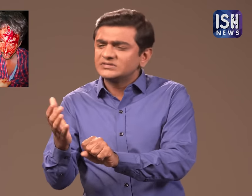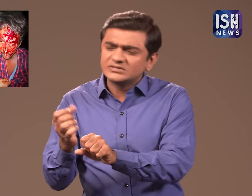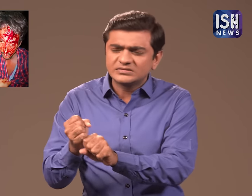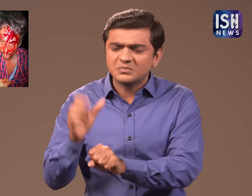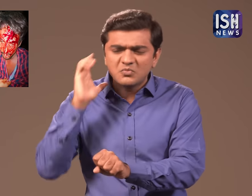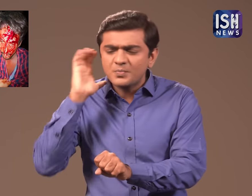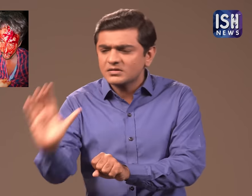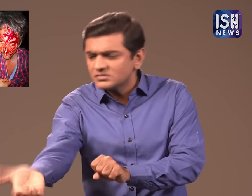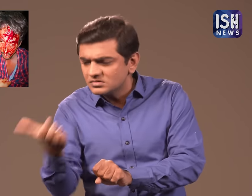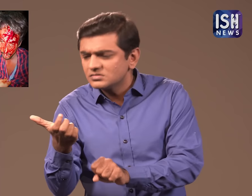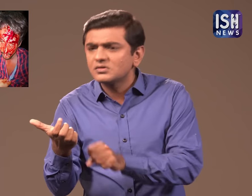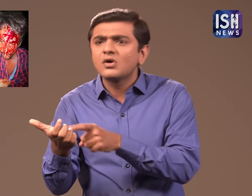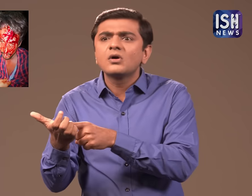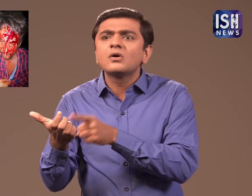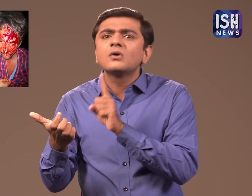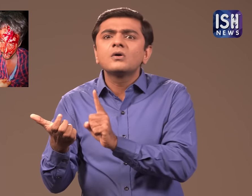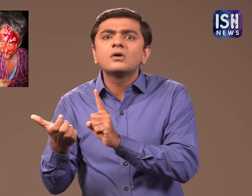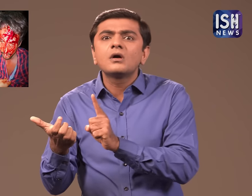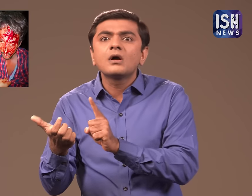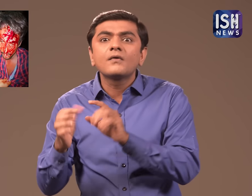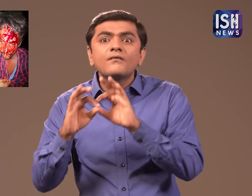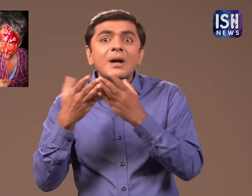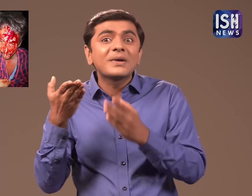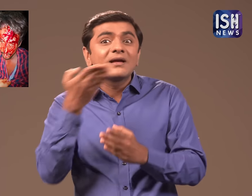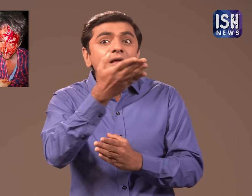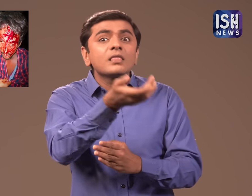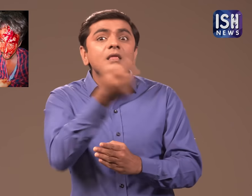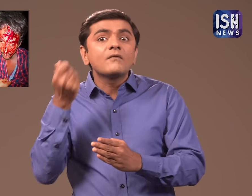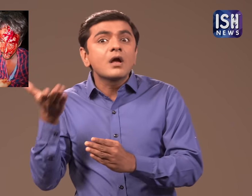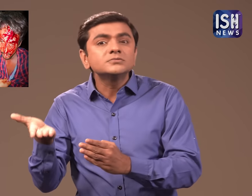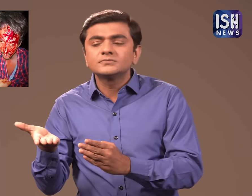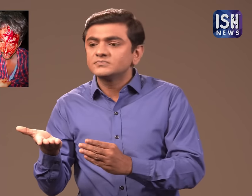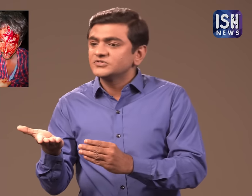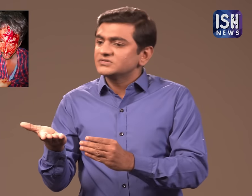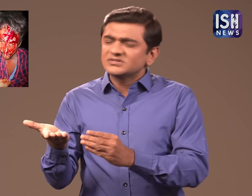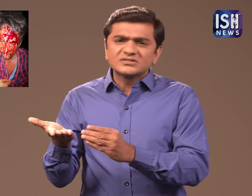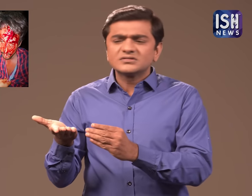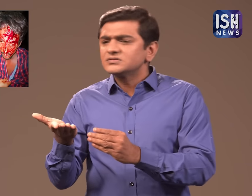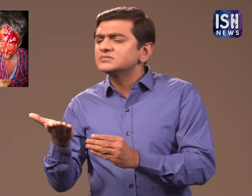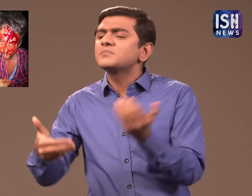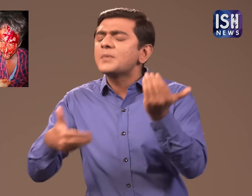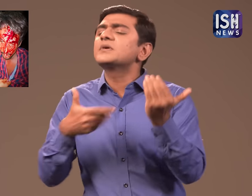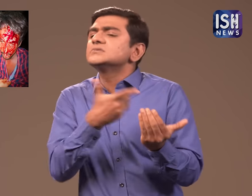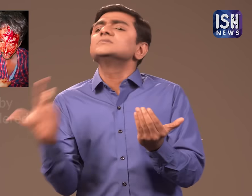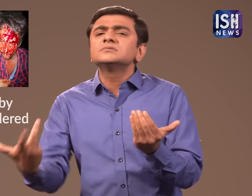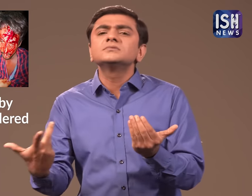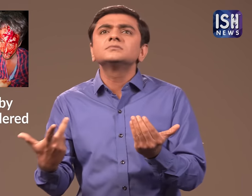When they saw his mobile, they realised he had stolen it from one of the family members. The police asked him what did he do to the baby.